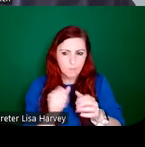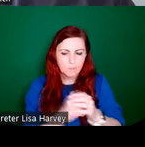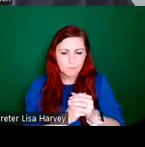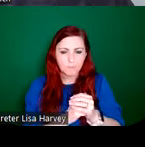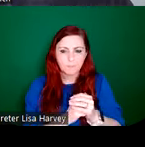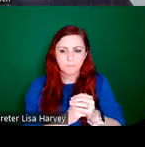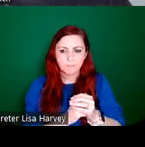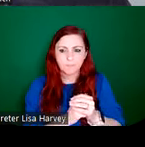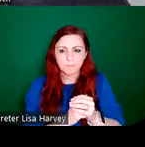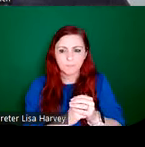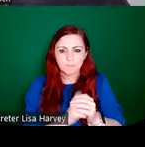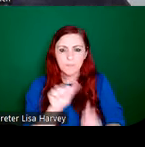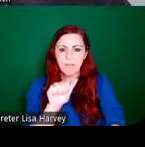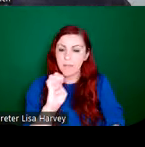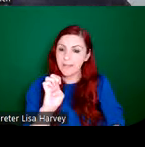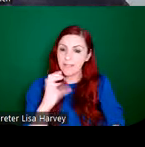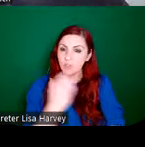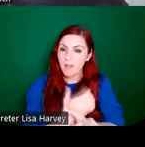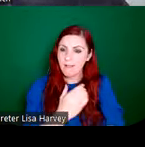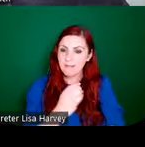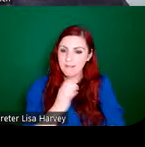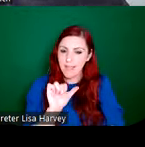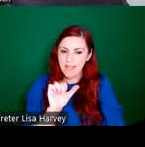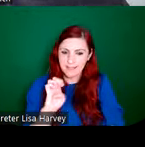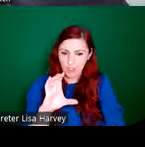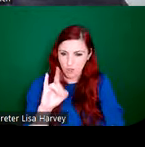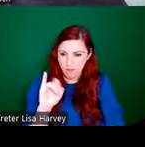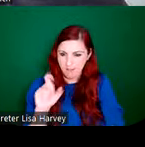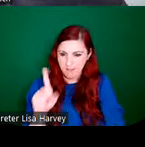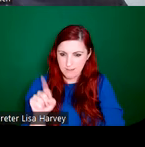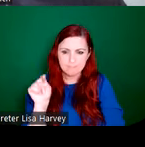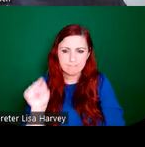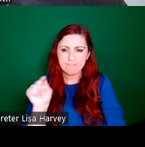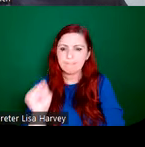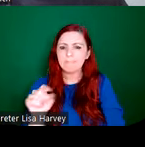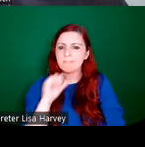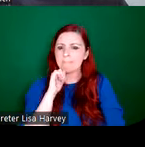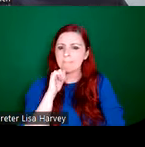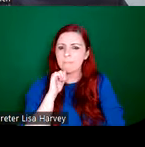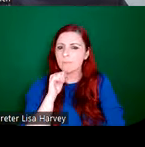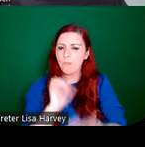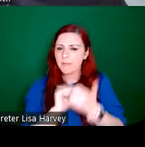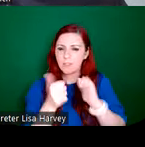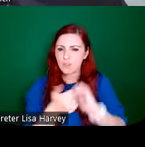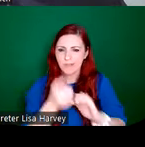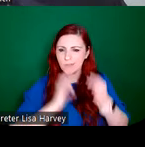E Child, he he didn't really deviate much from the Arts and Crafts aesthetic